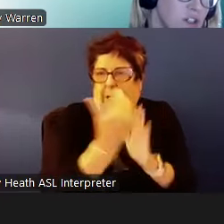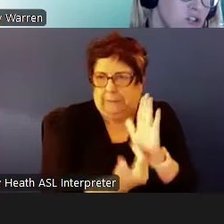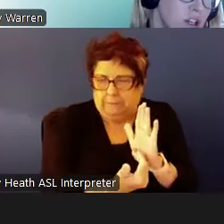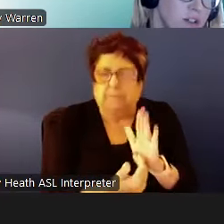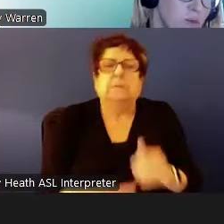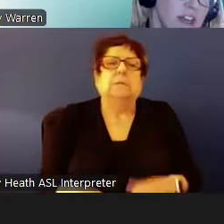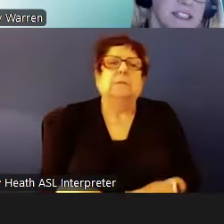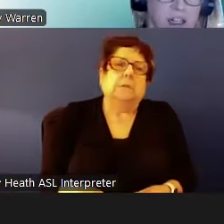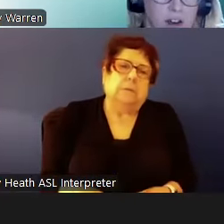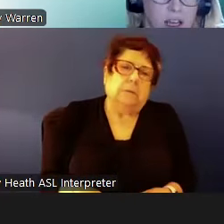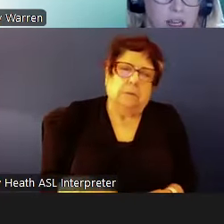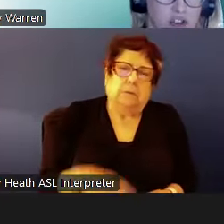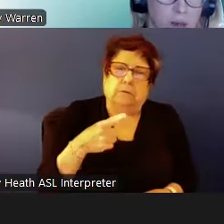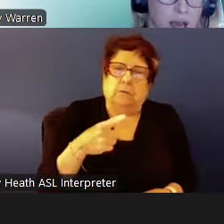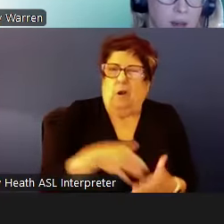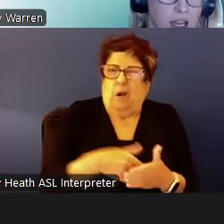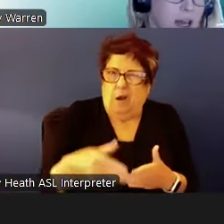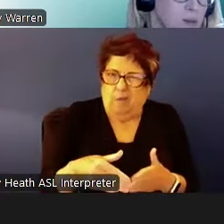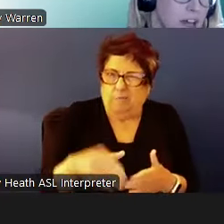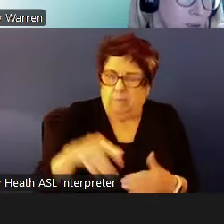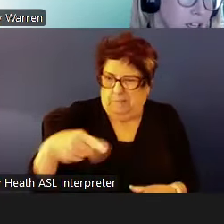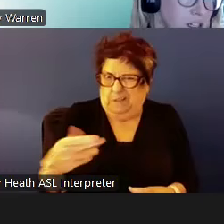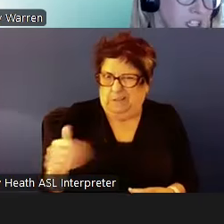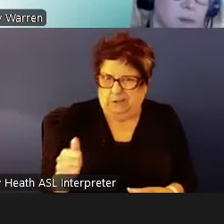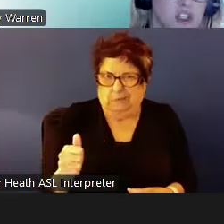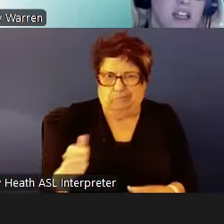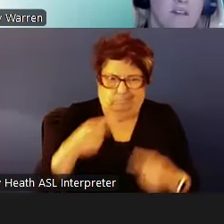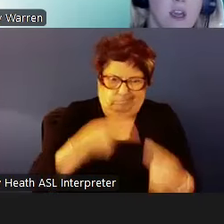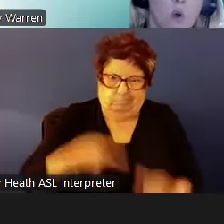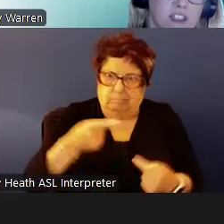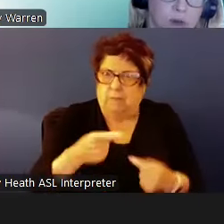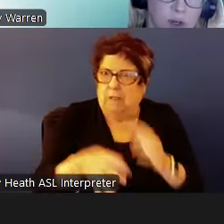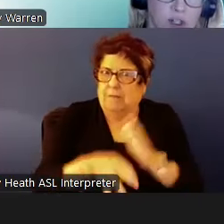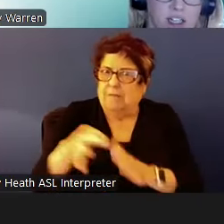struggled with identifying mainstream eligible applicants especially if they want to prioritize